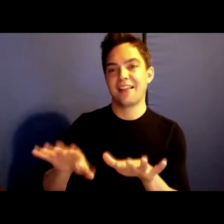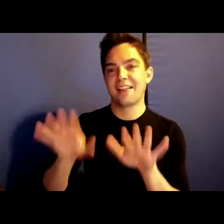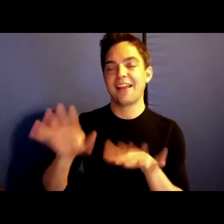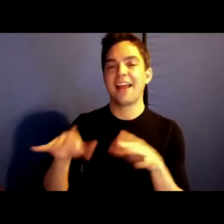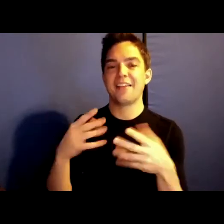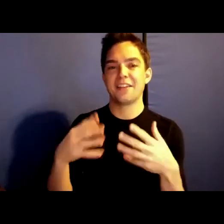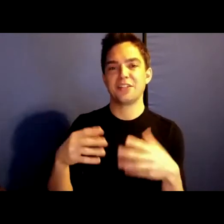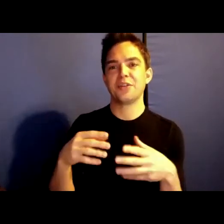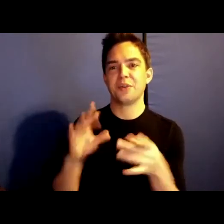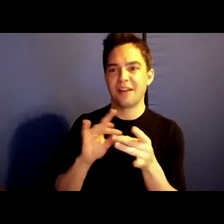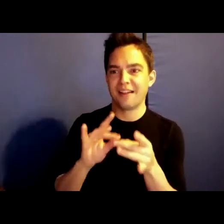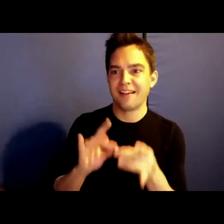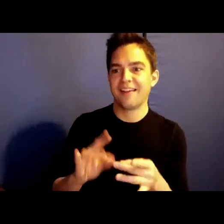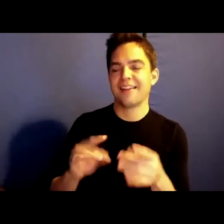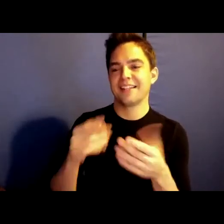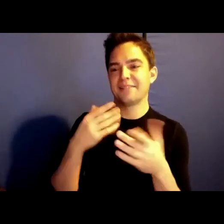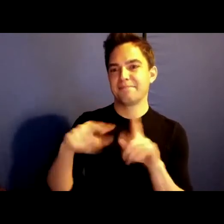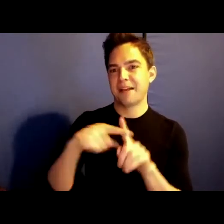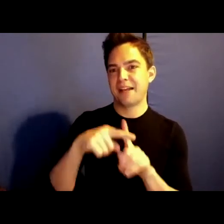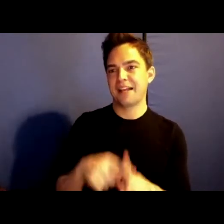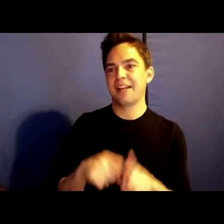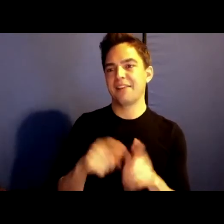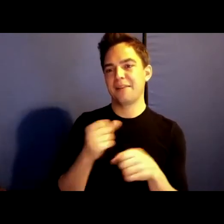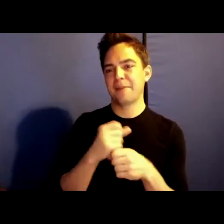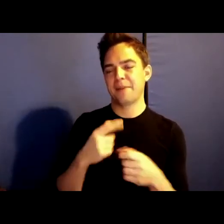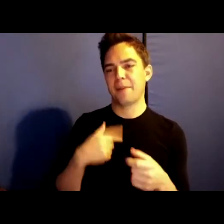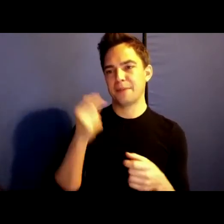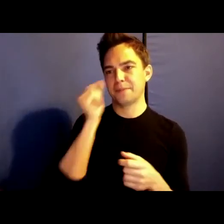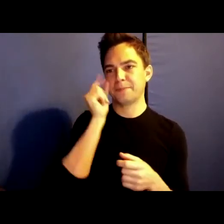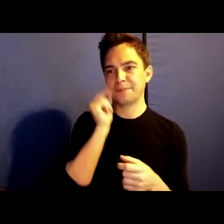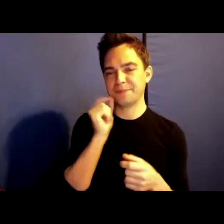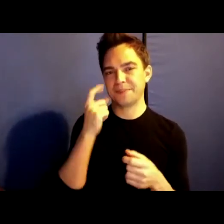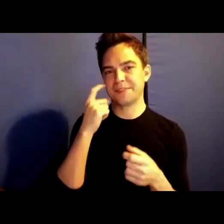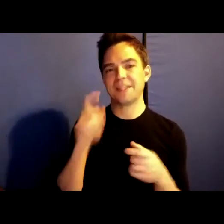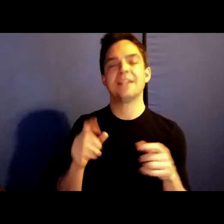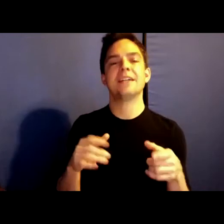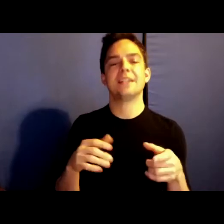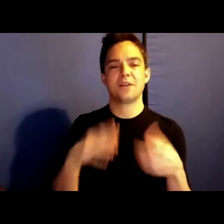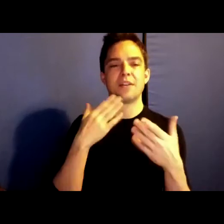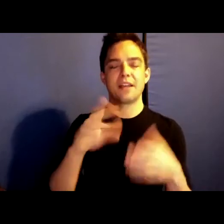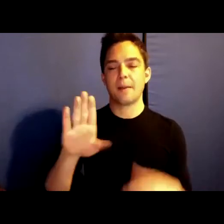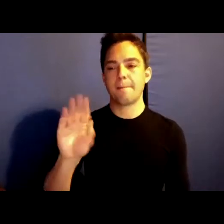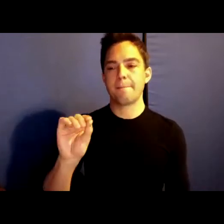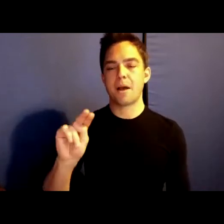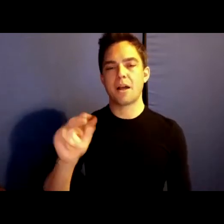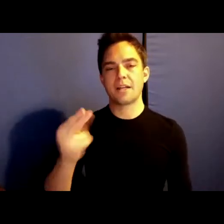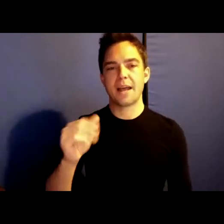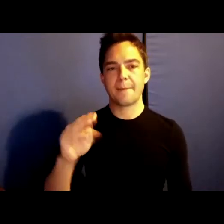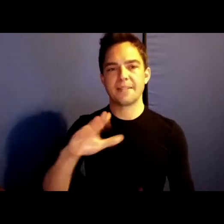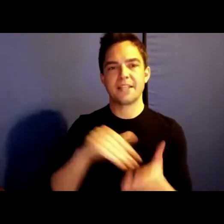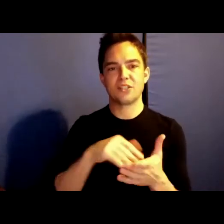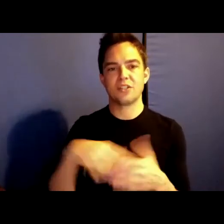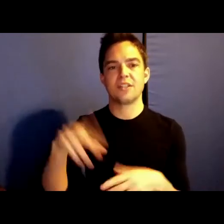So let me start by saying, thanks to the Bonham Centre, to Dana and Victoria for hosting in